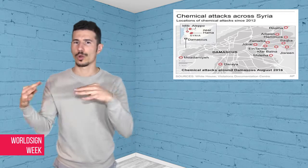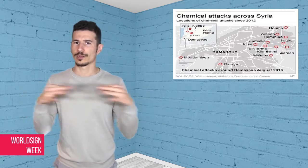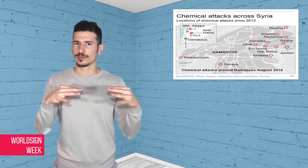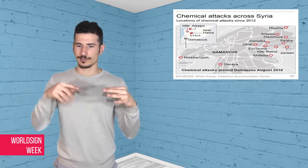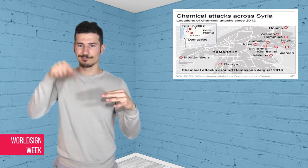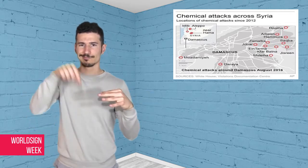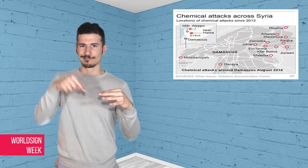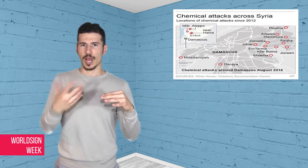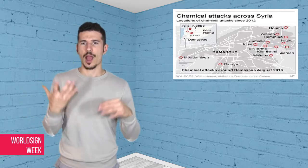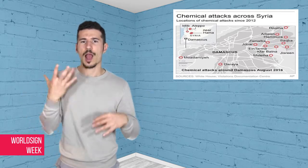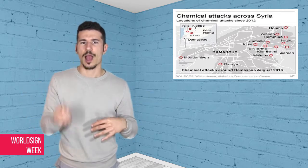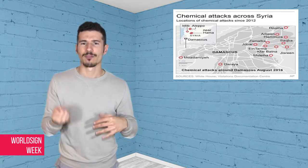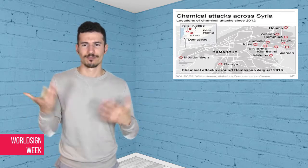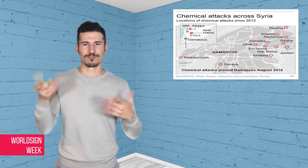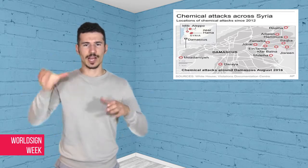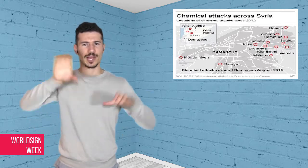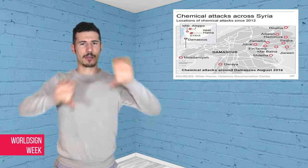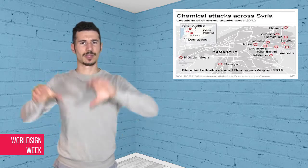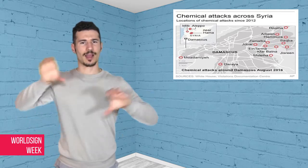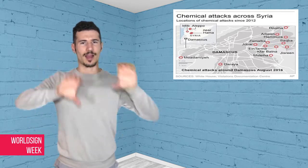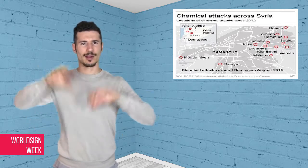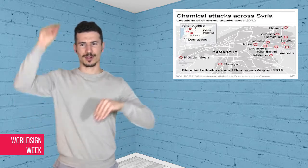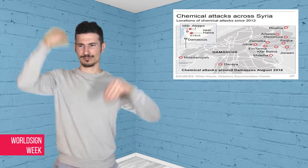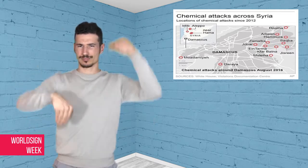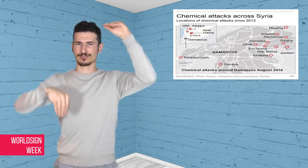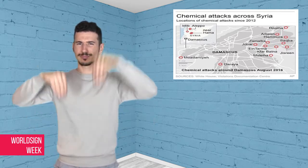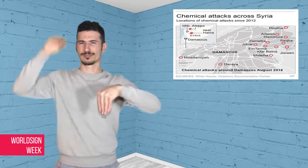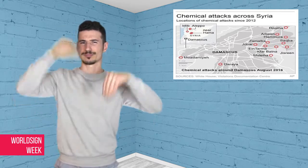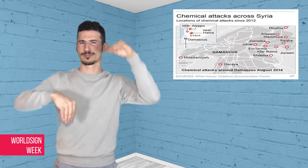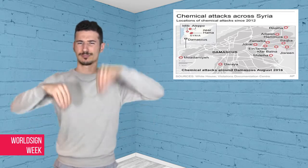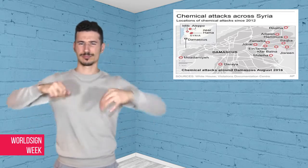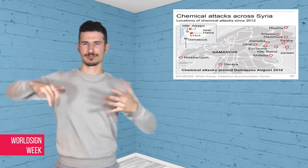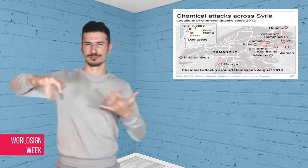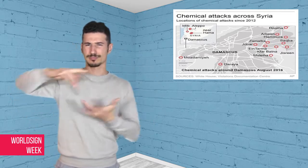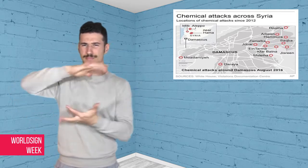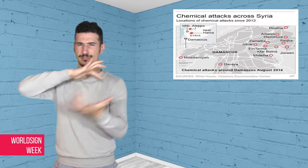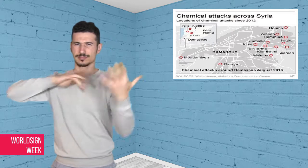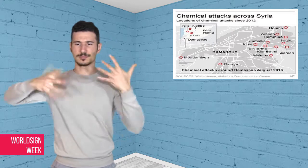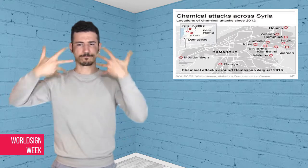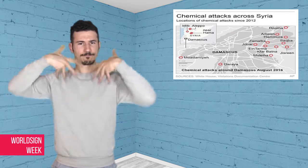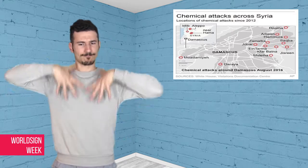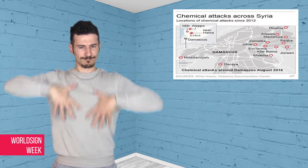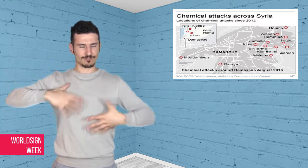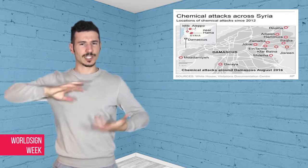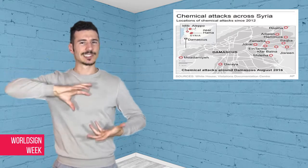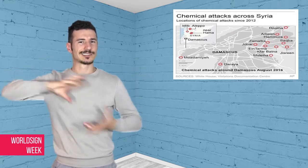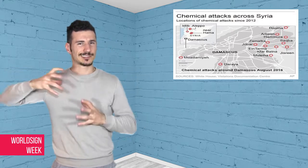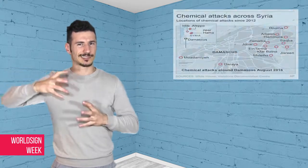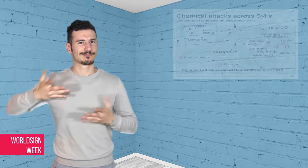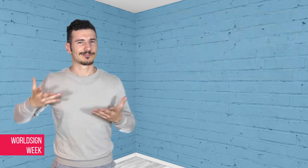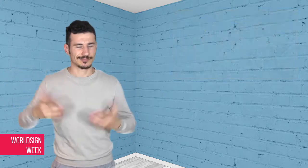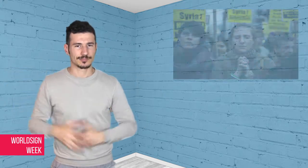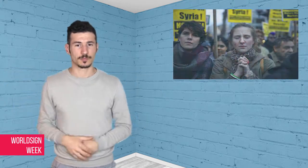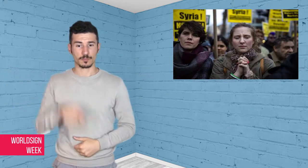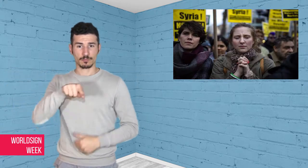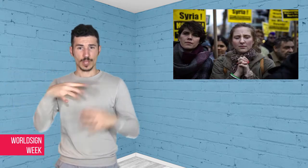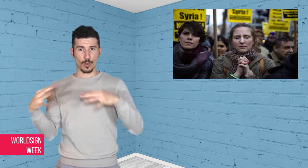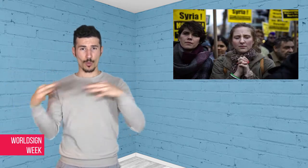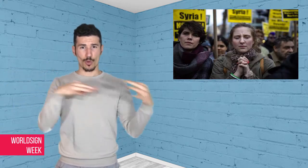civil war especially use of chemical attacks has worsened tensions between